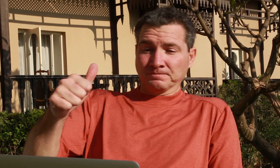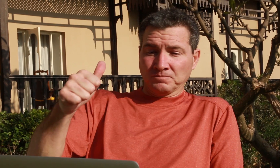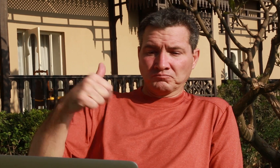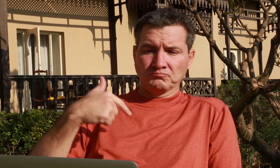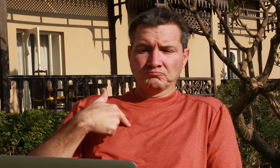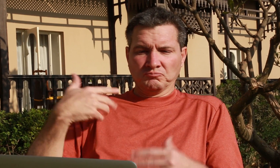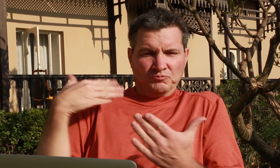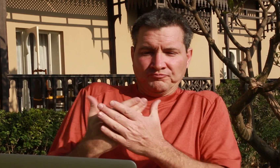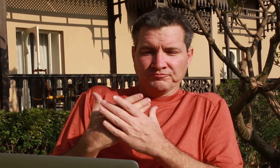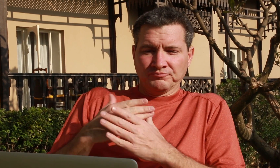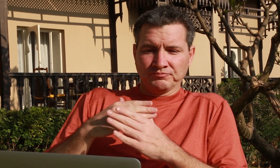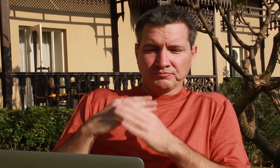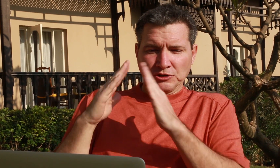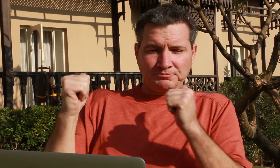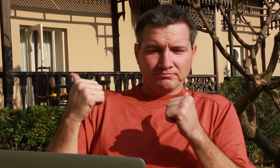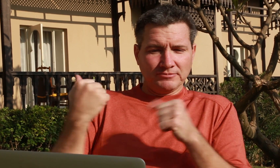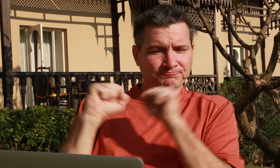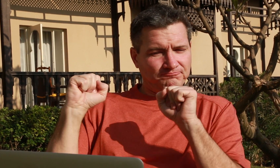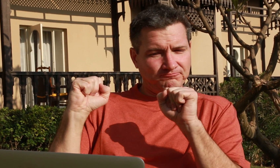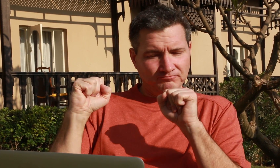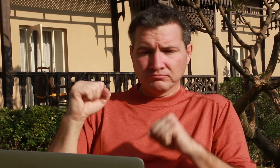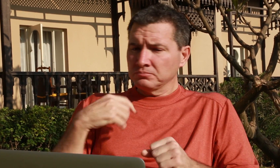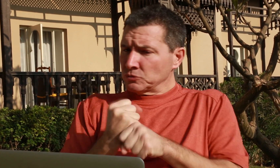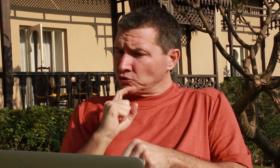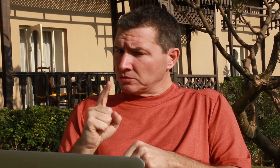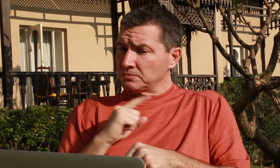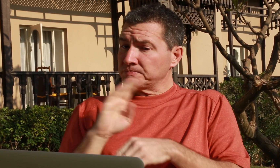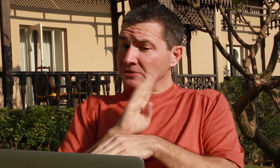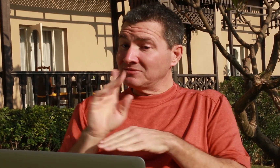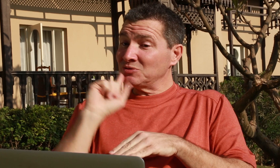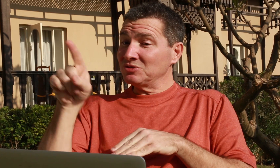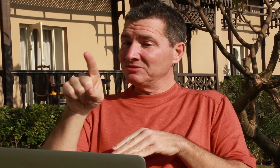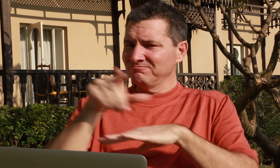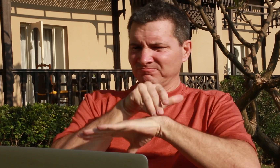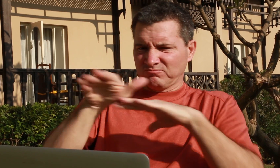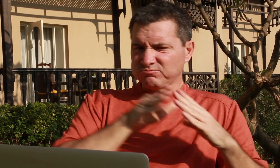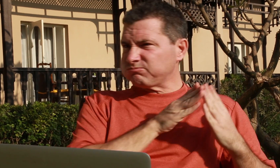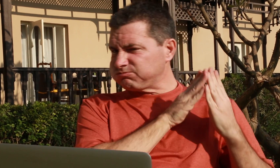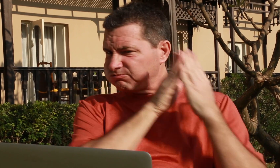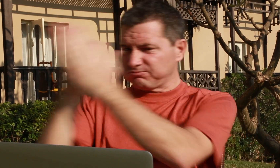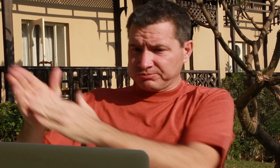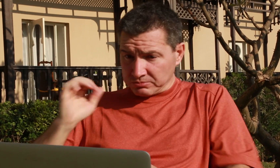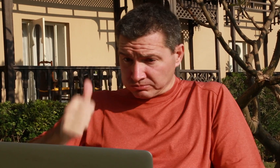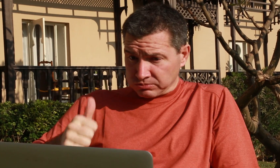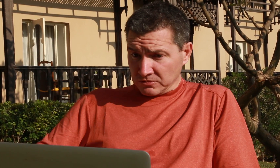Hello. I've arrived safely and I want to make sure my business order has been shipped.